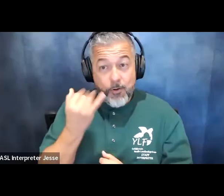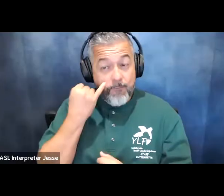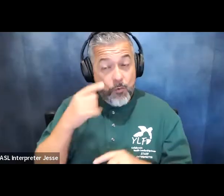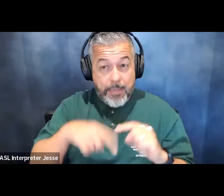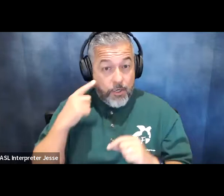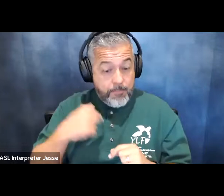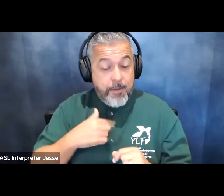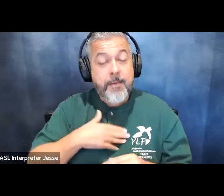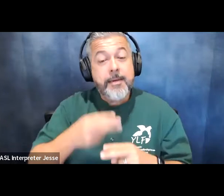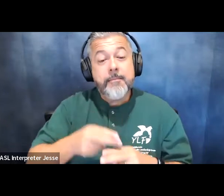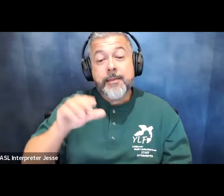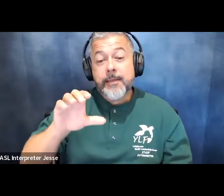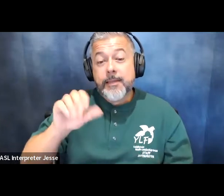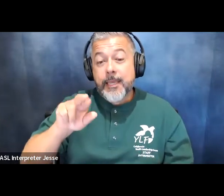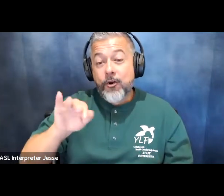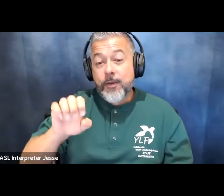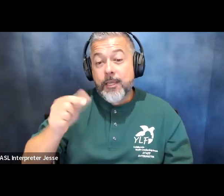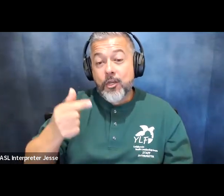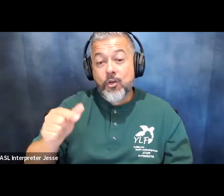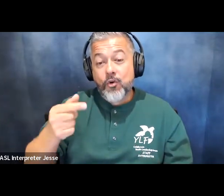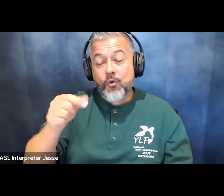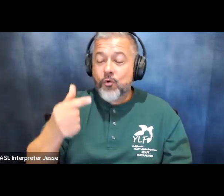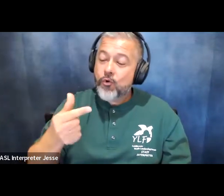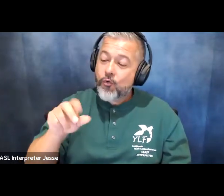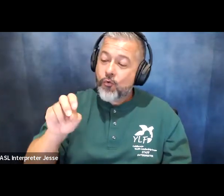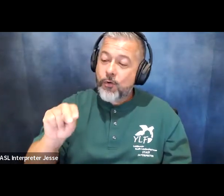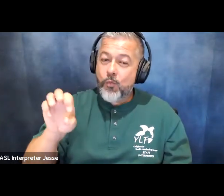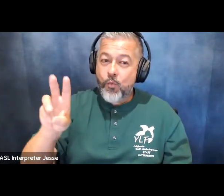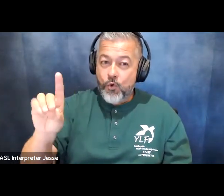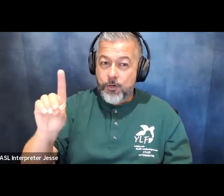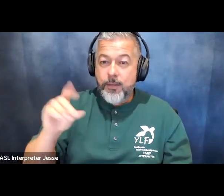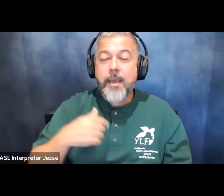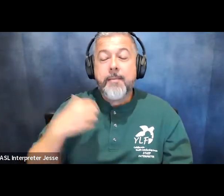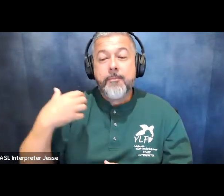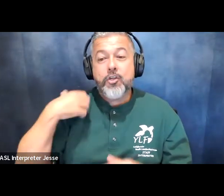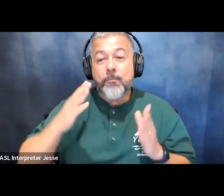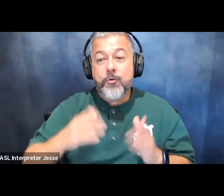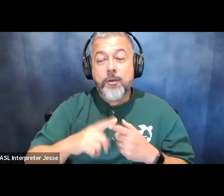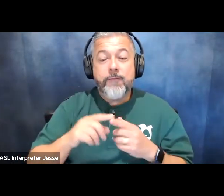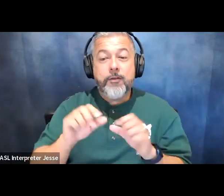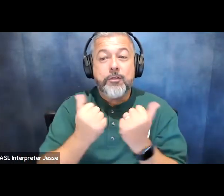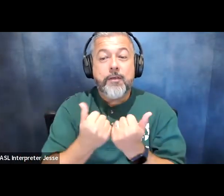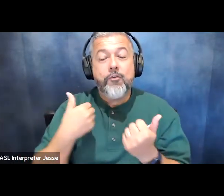is carrie greenwood i serve as the chairperson for the association of youth leadership forums